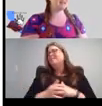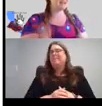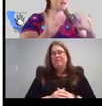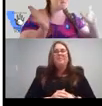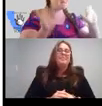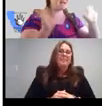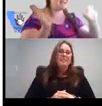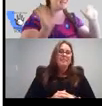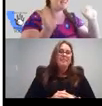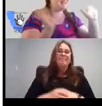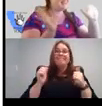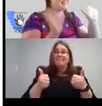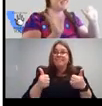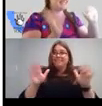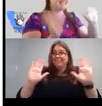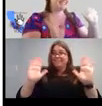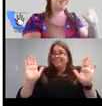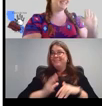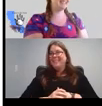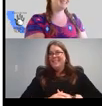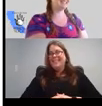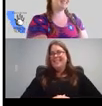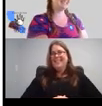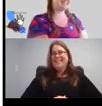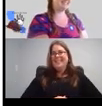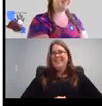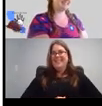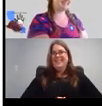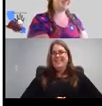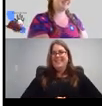Thank you. Bye. You are awesome.